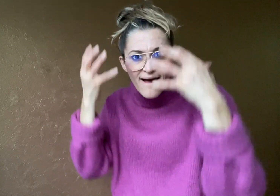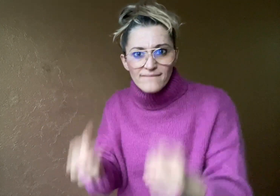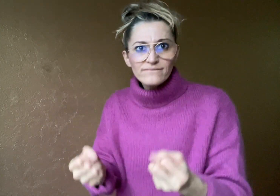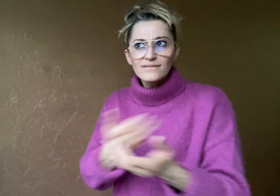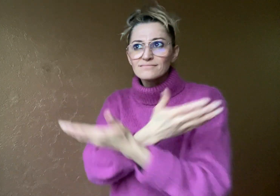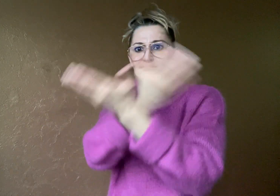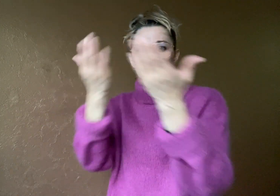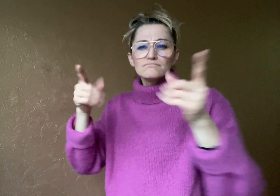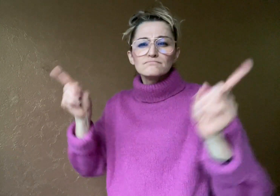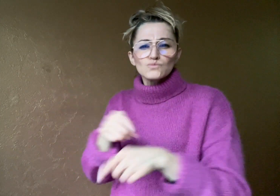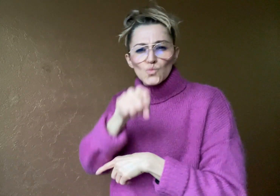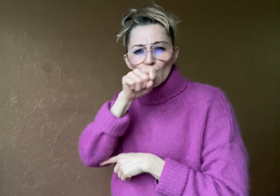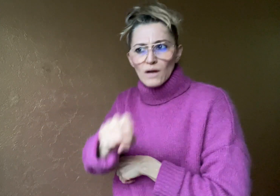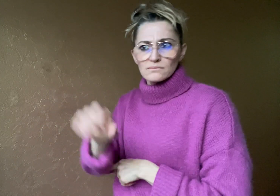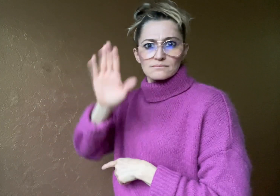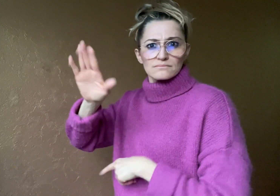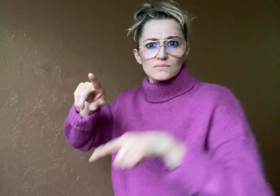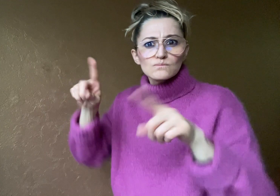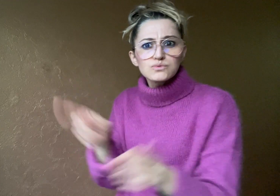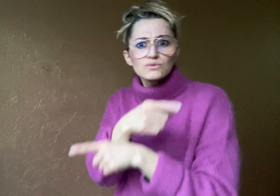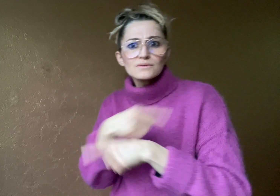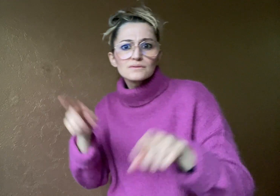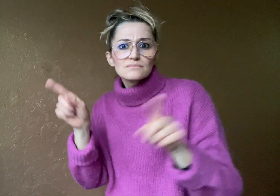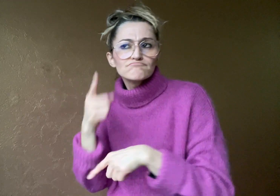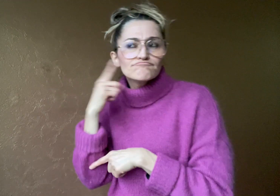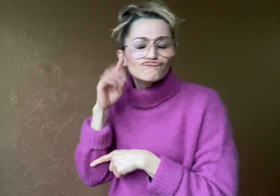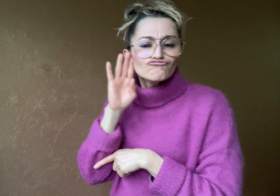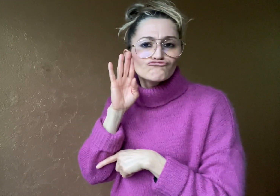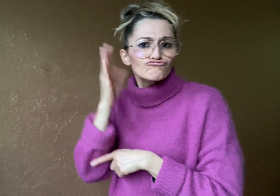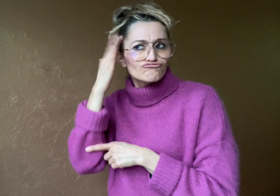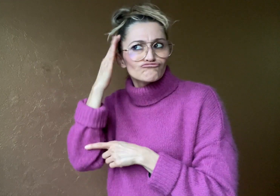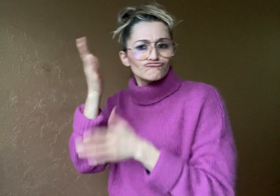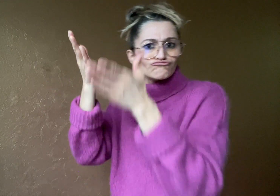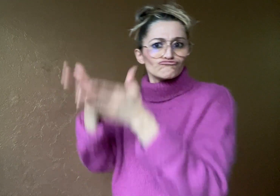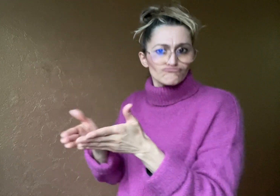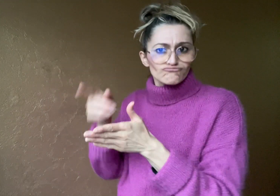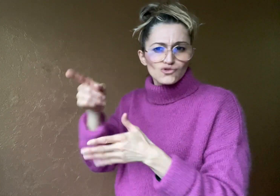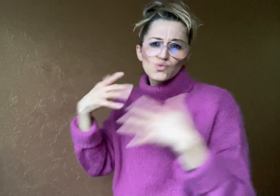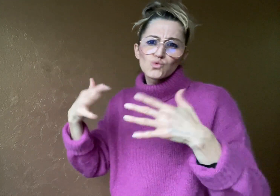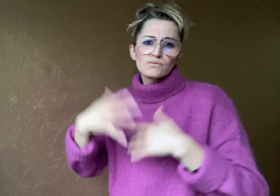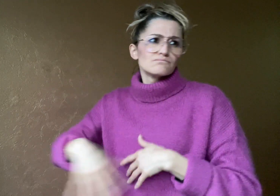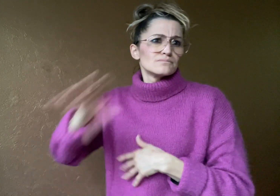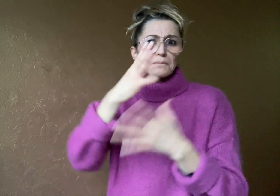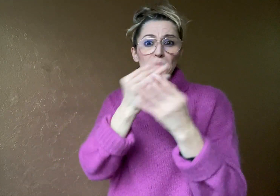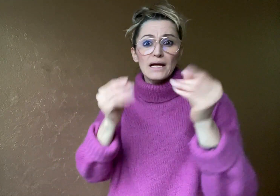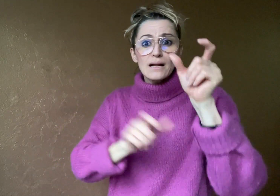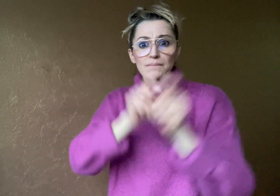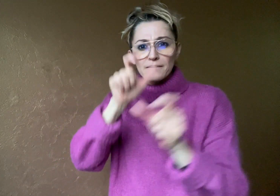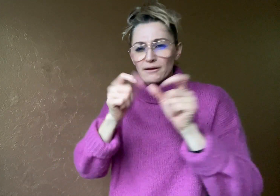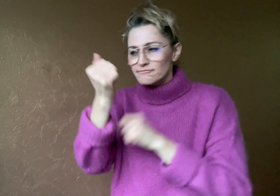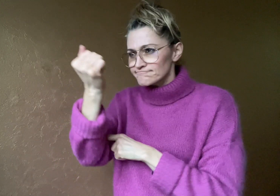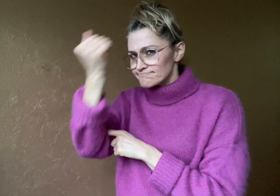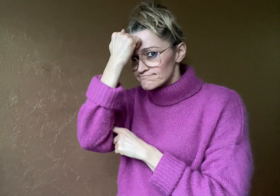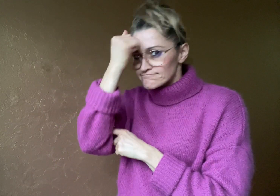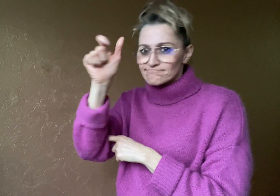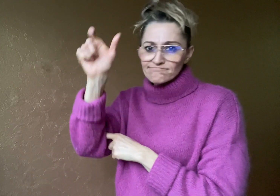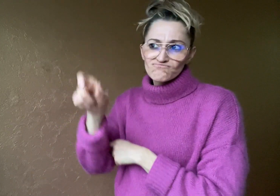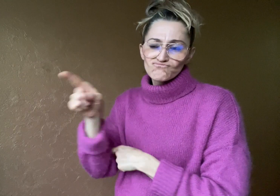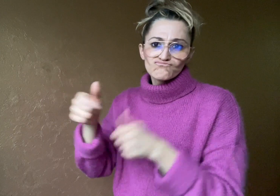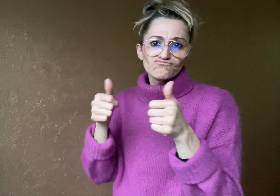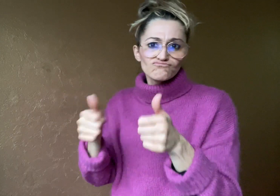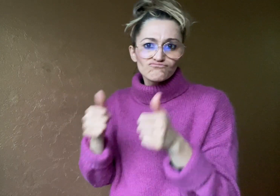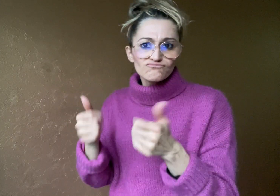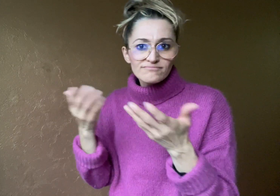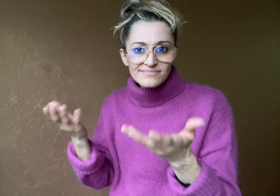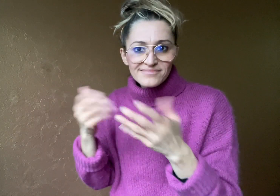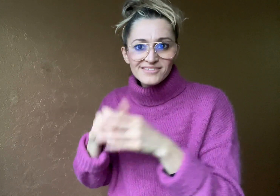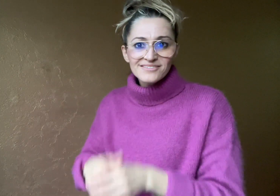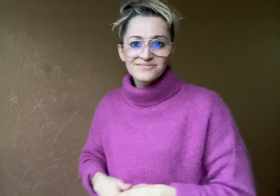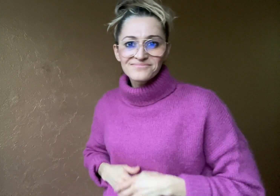his work is still played and he is remembered by many people.